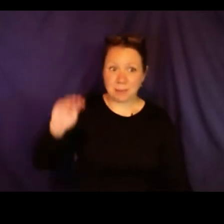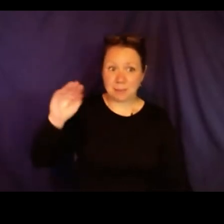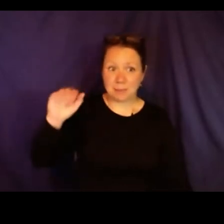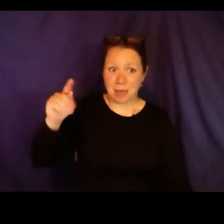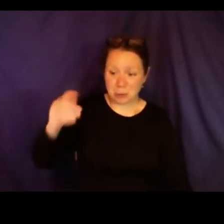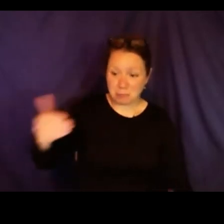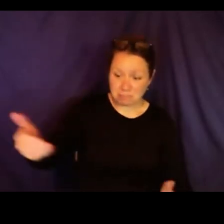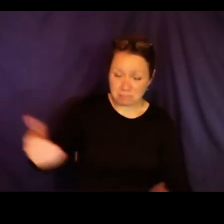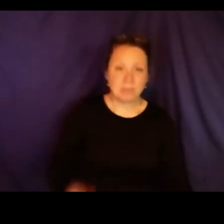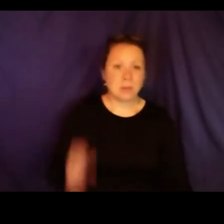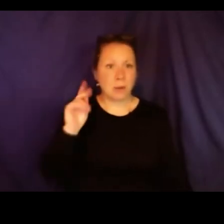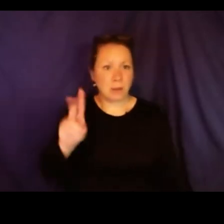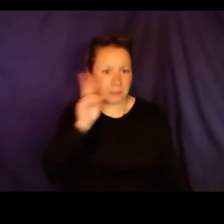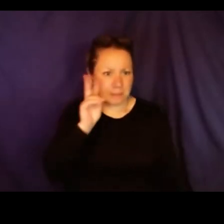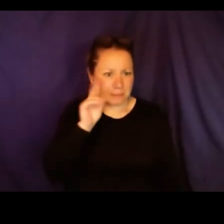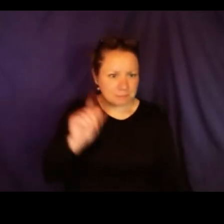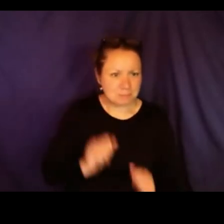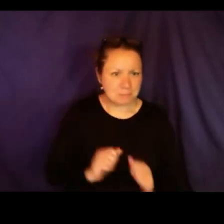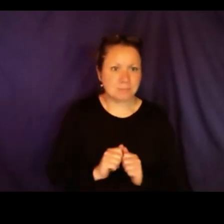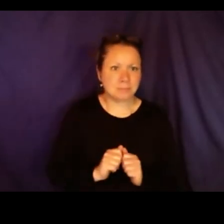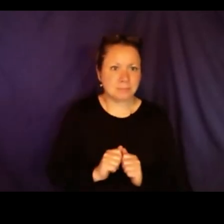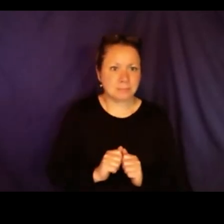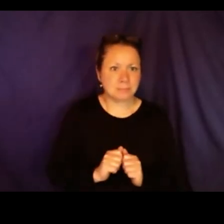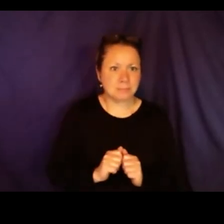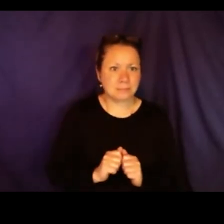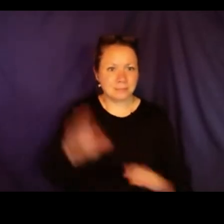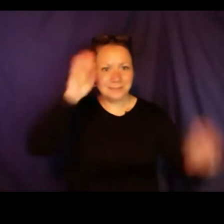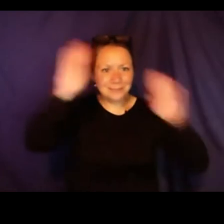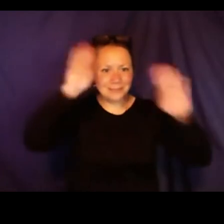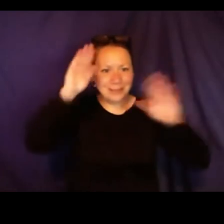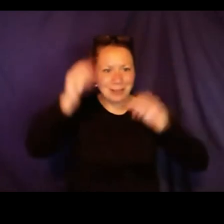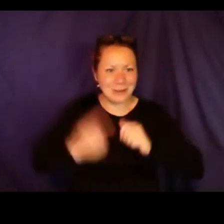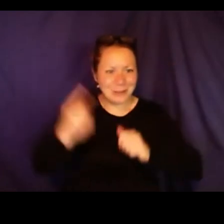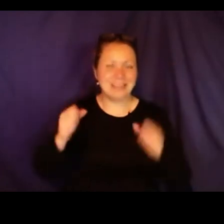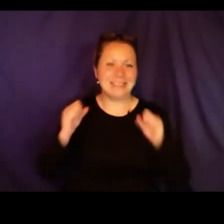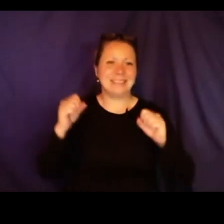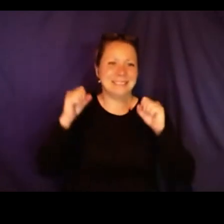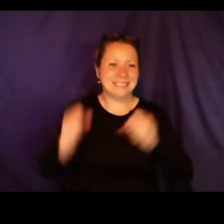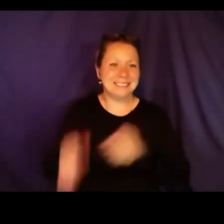The floor is open. >> The floor is open. May I speak? >> Yeah, feel